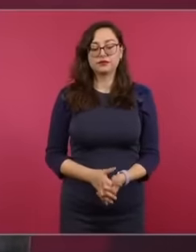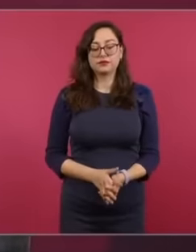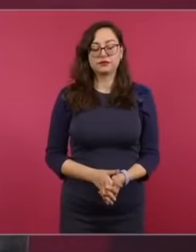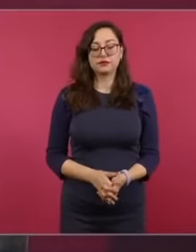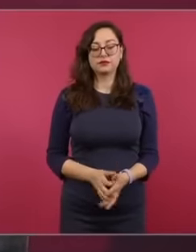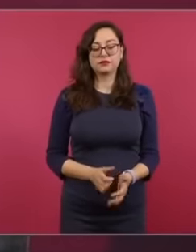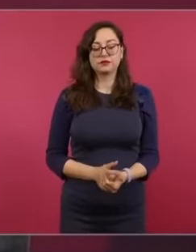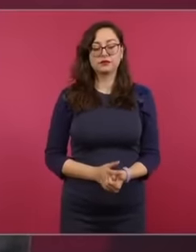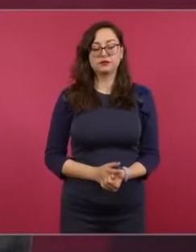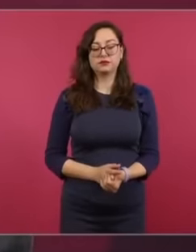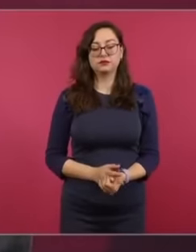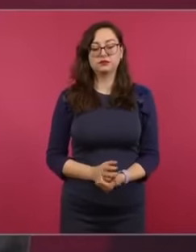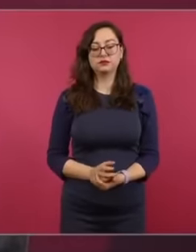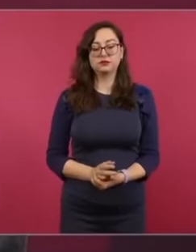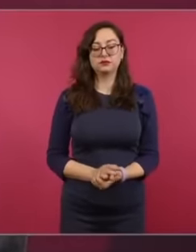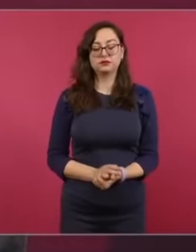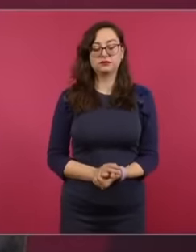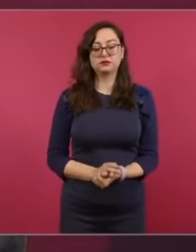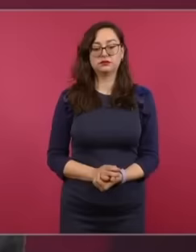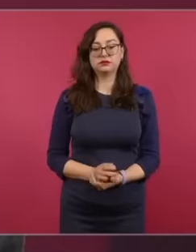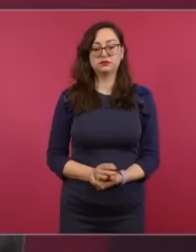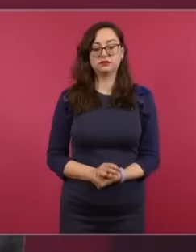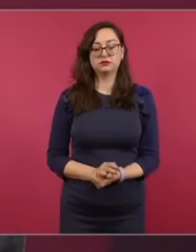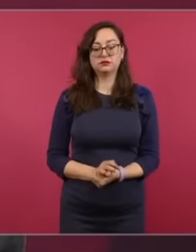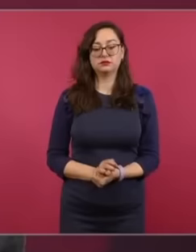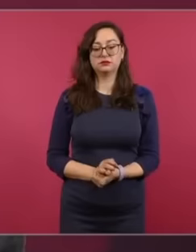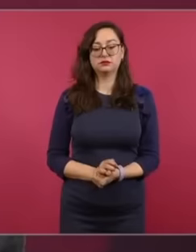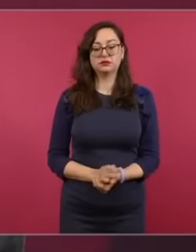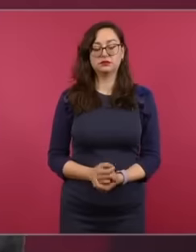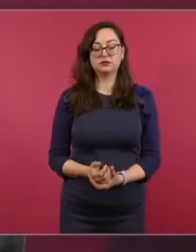if there were no authoritarian governments